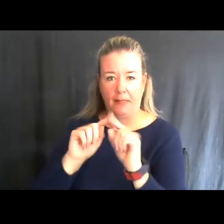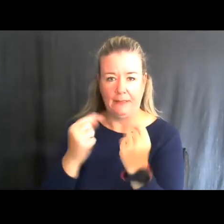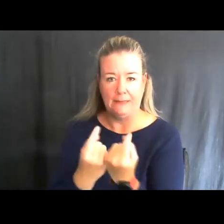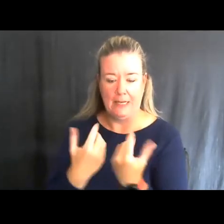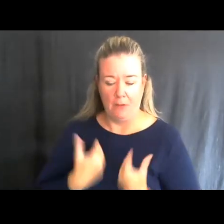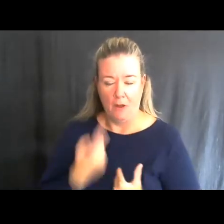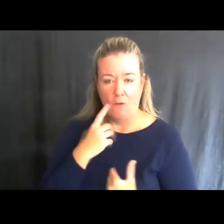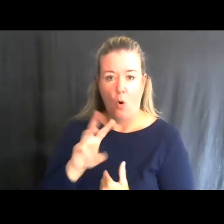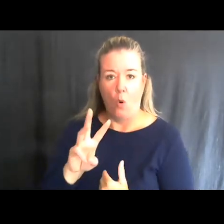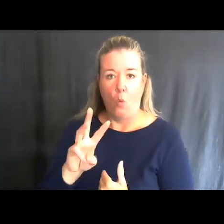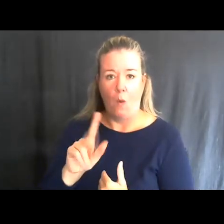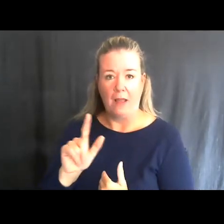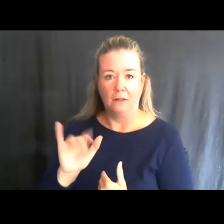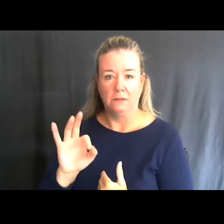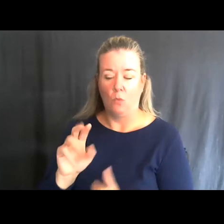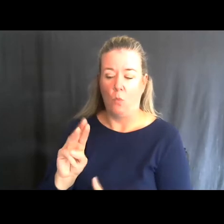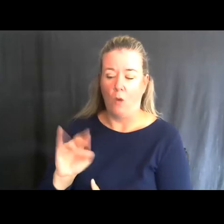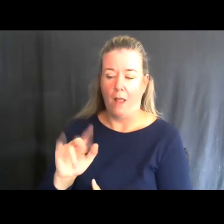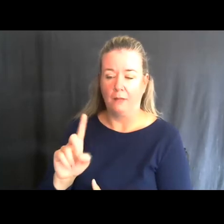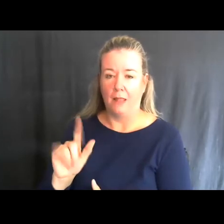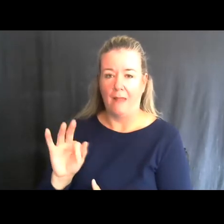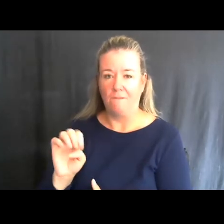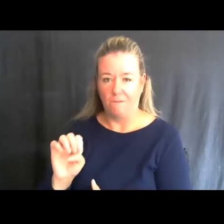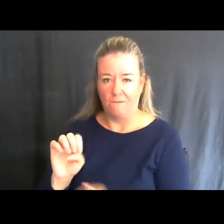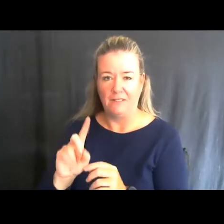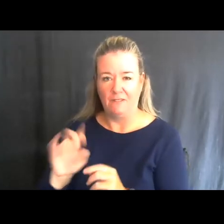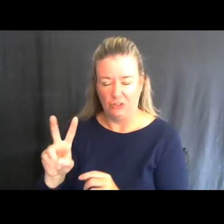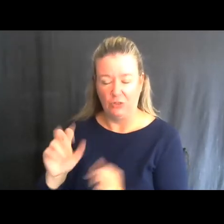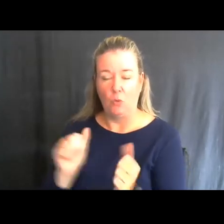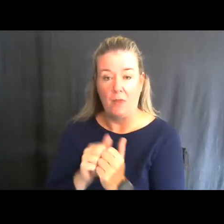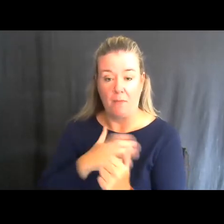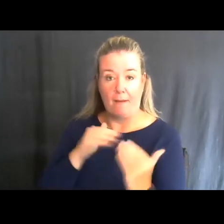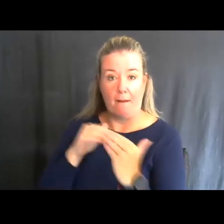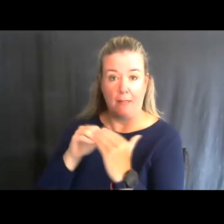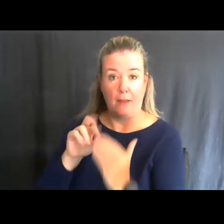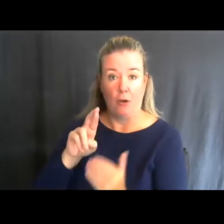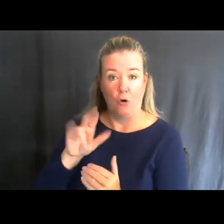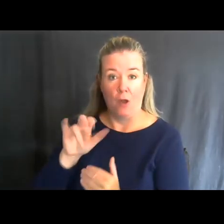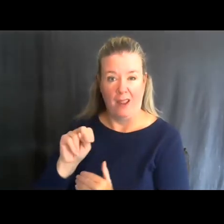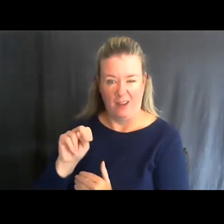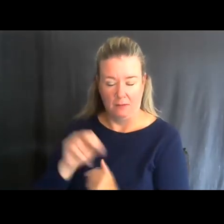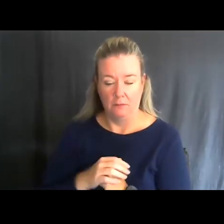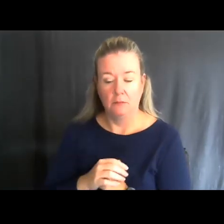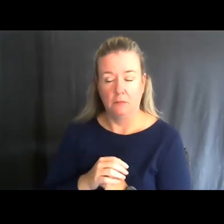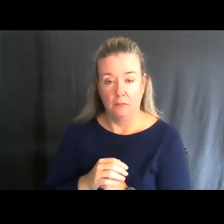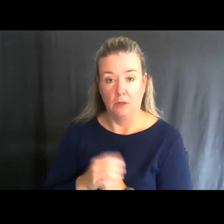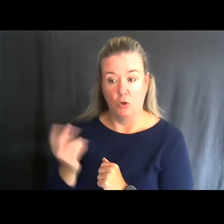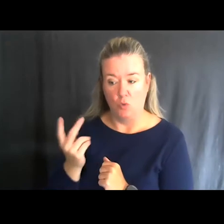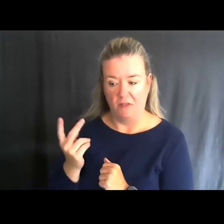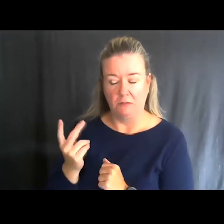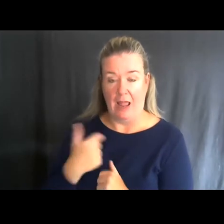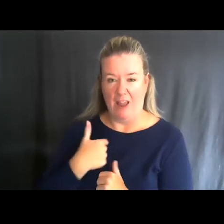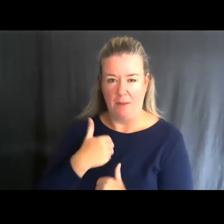I'm a representative, along with my colleague, Ryan Soulard, and I've been a member of the